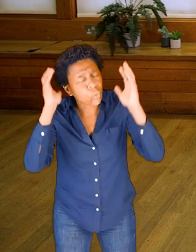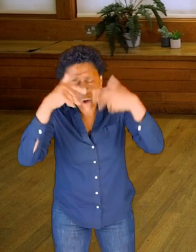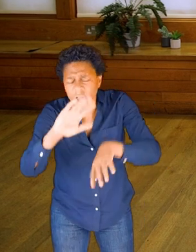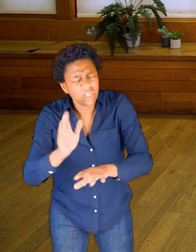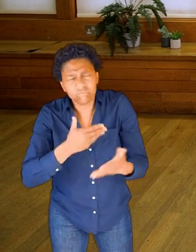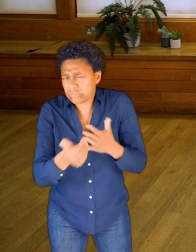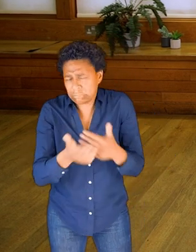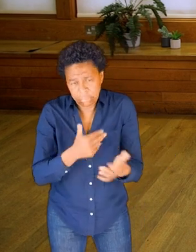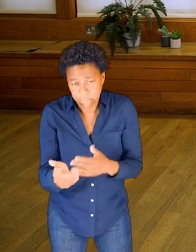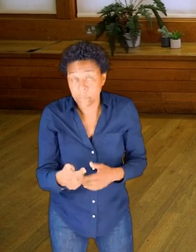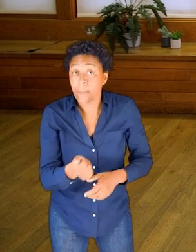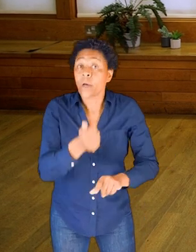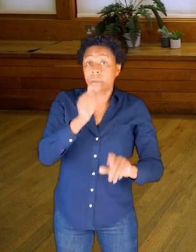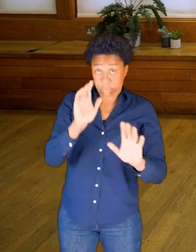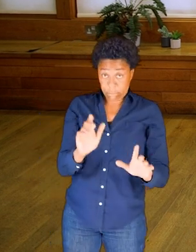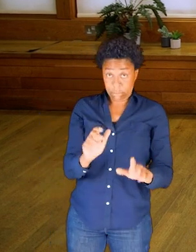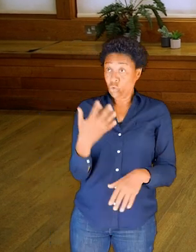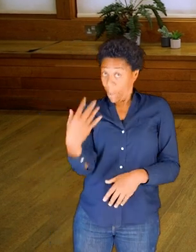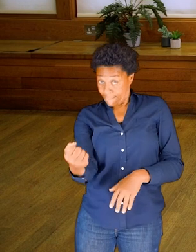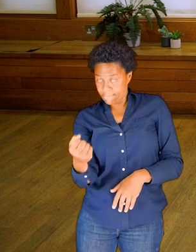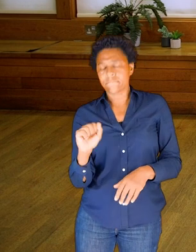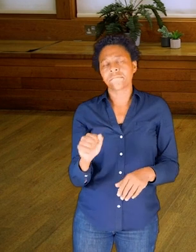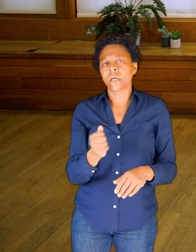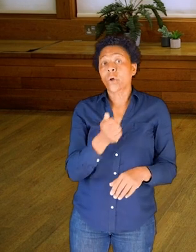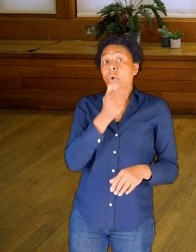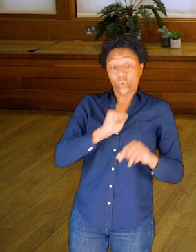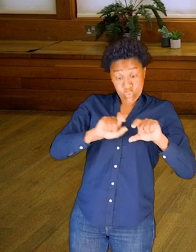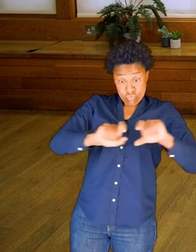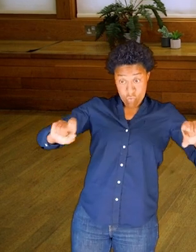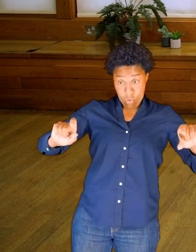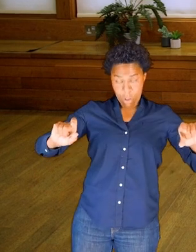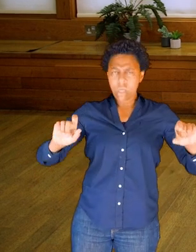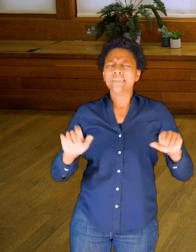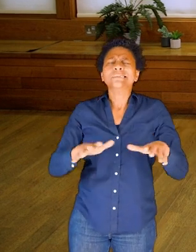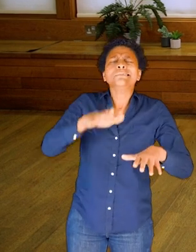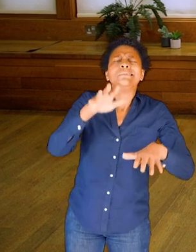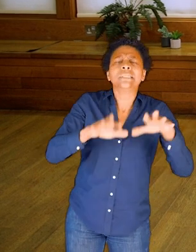But working with a ruler is in some ways, very similar to a stick.